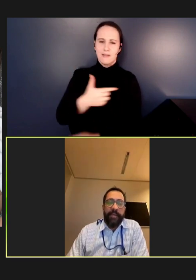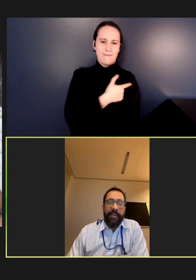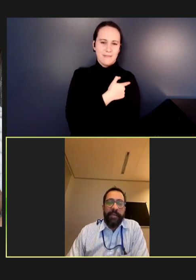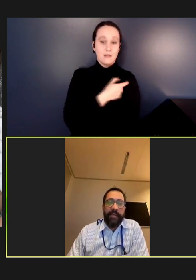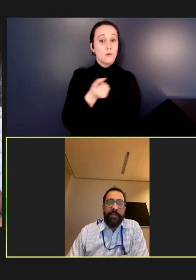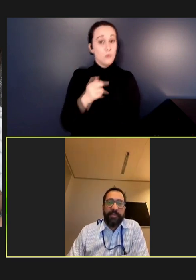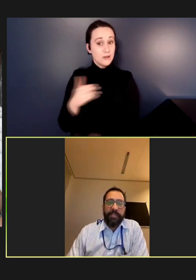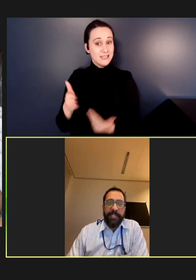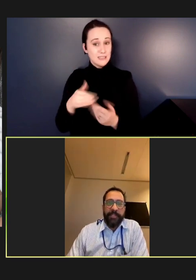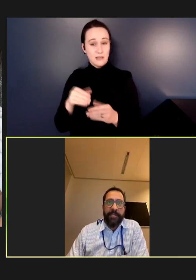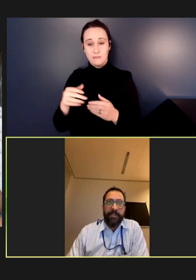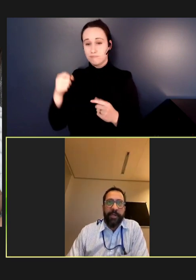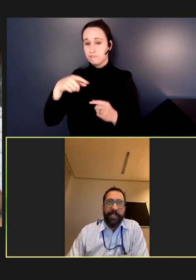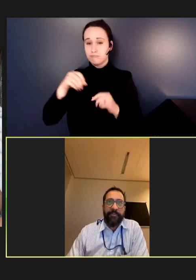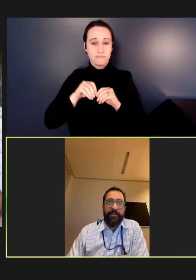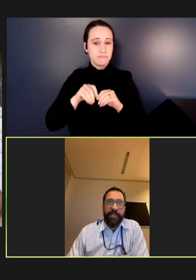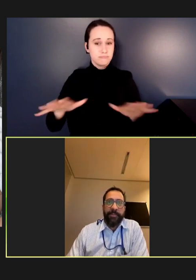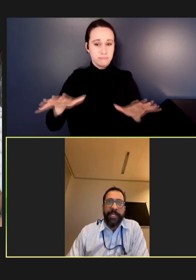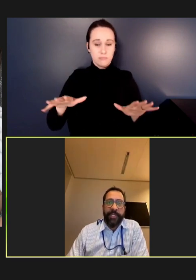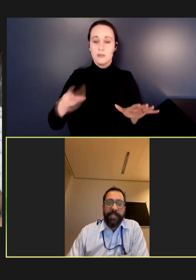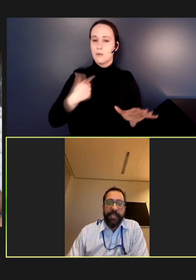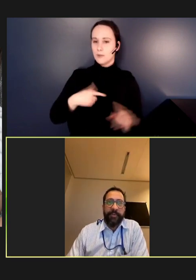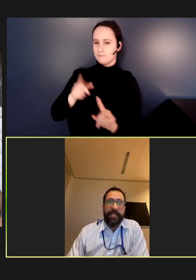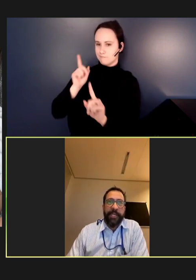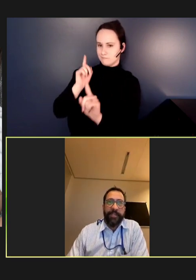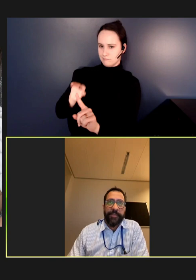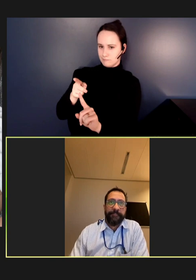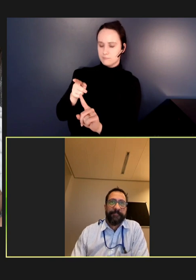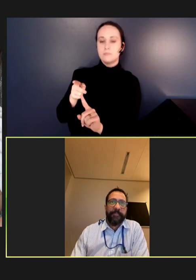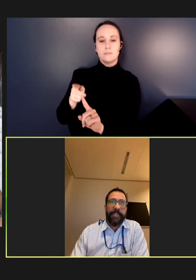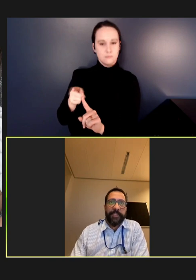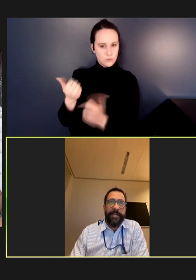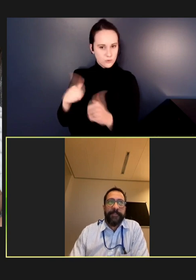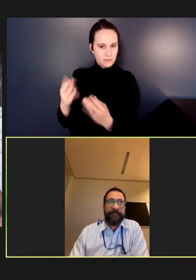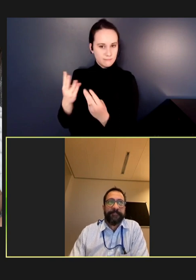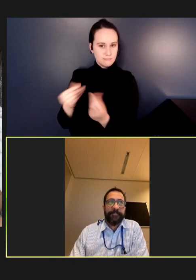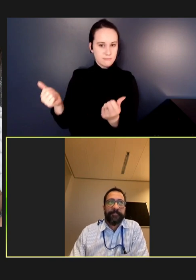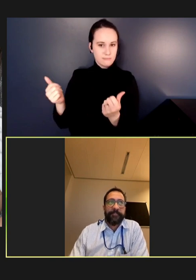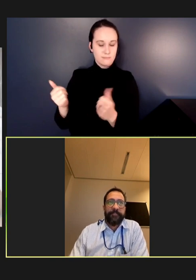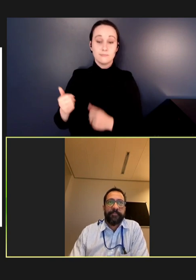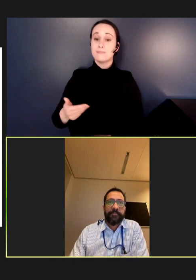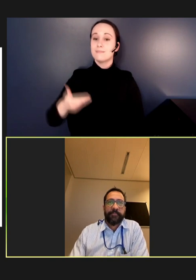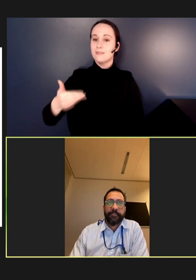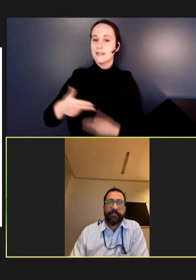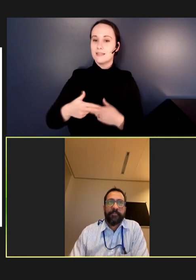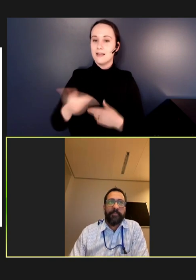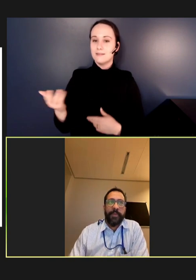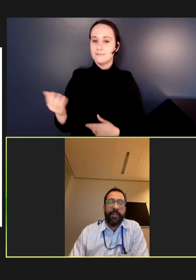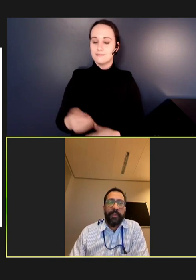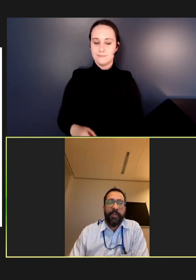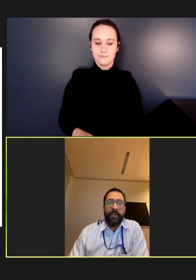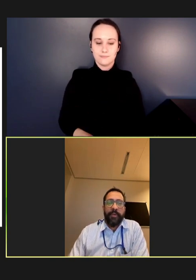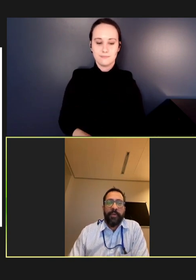and those diseases that are targeted for elimination and eradication. Next slide.